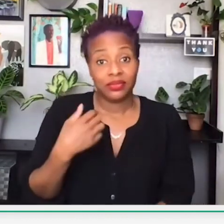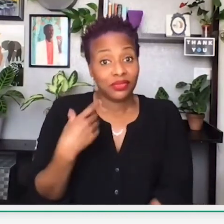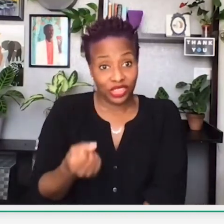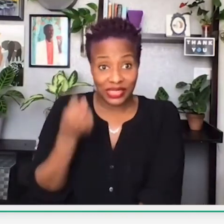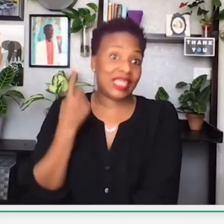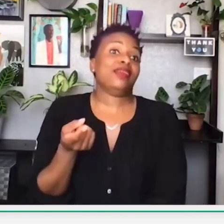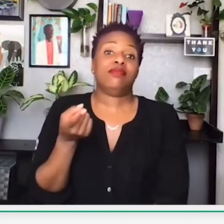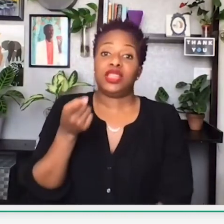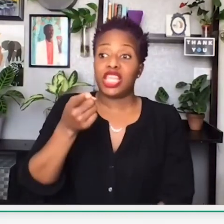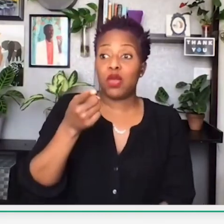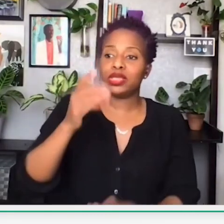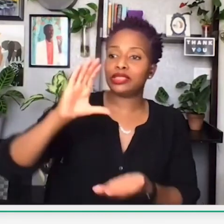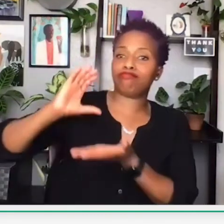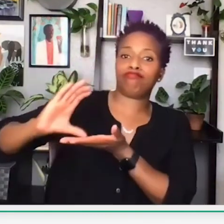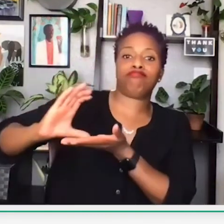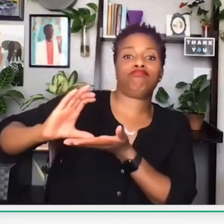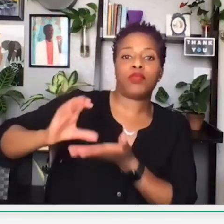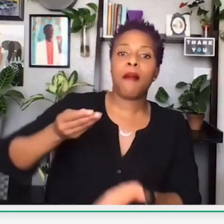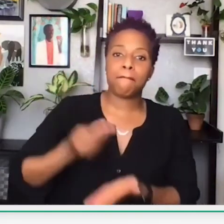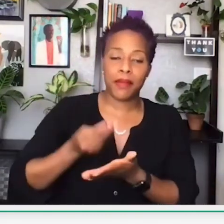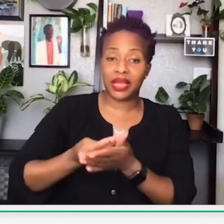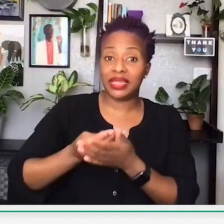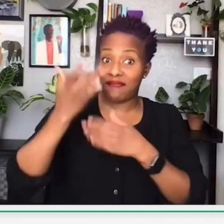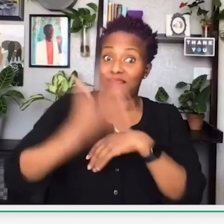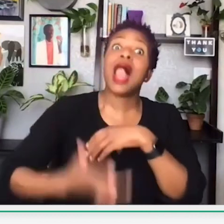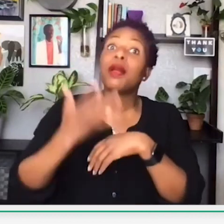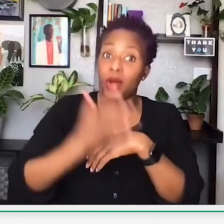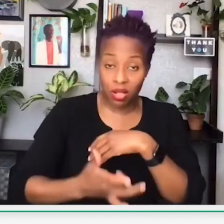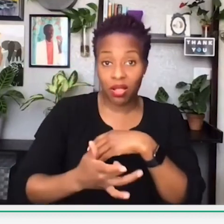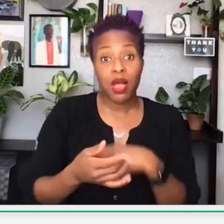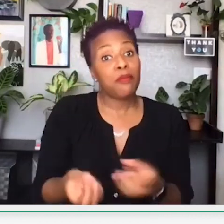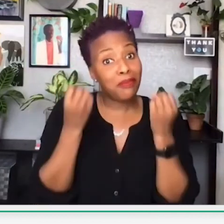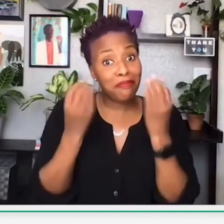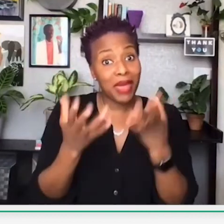And the application process, from my understanding, is that there was